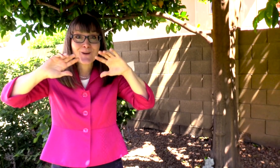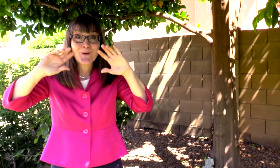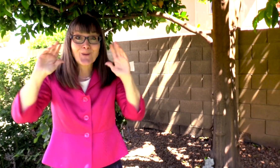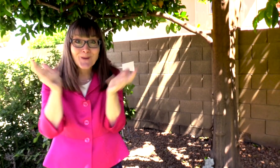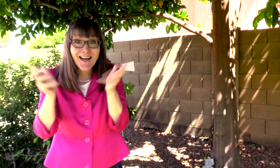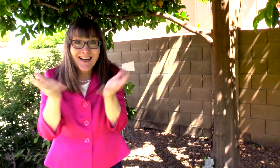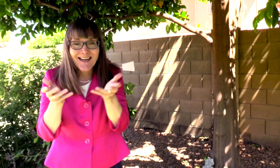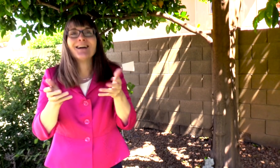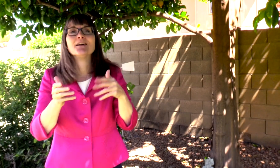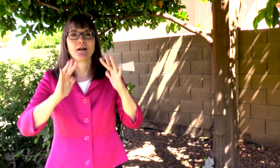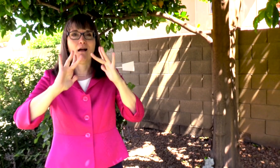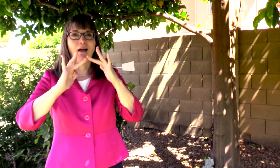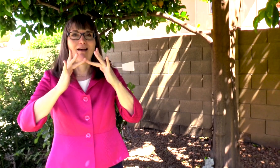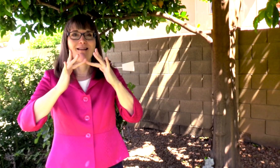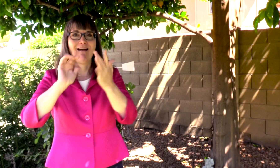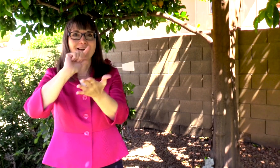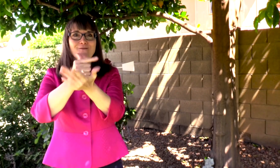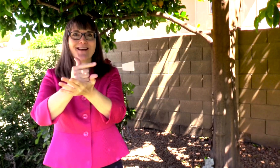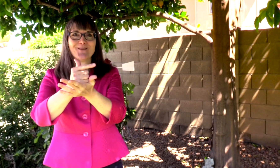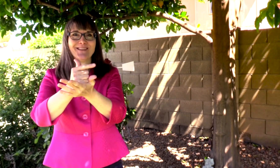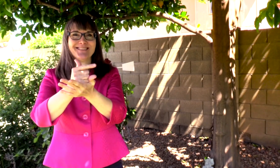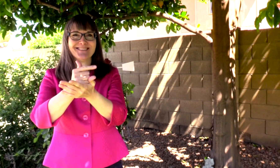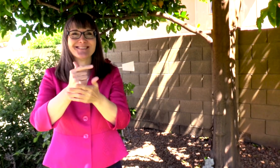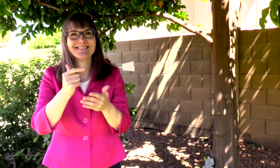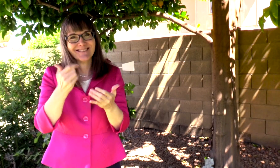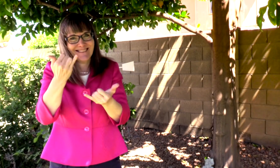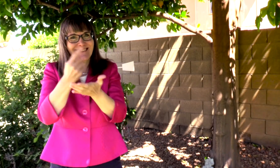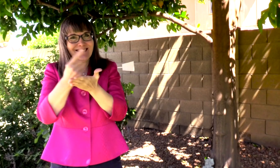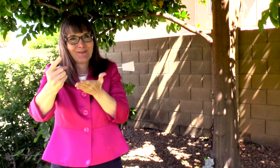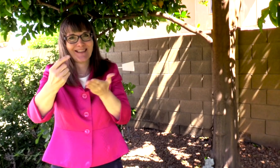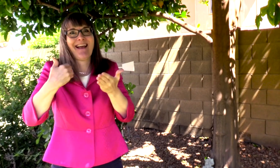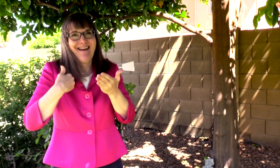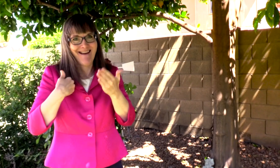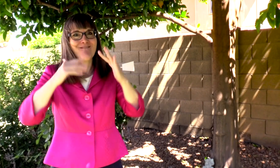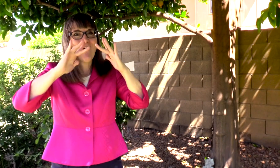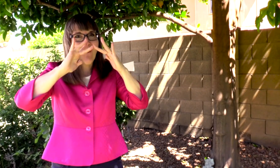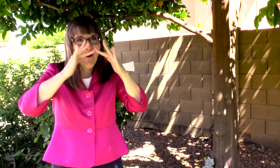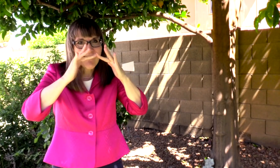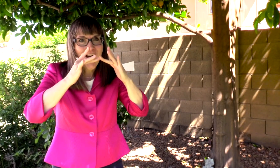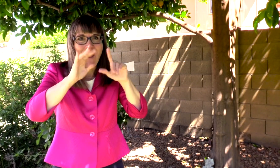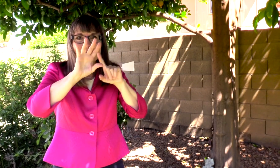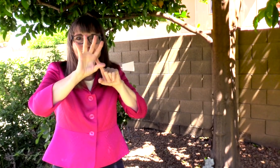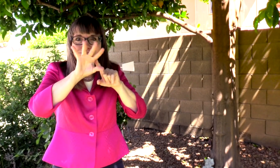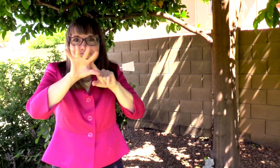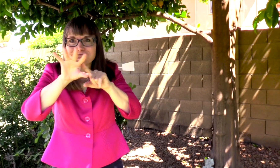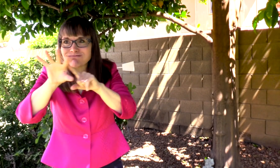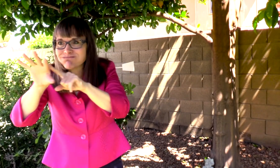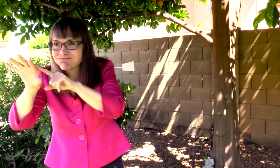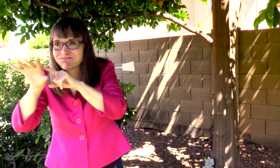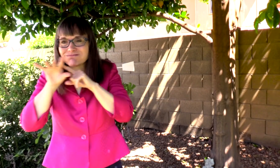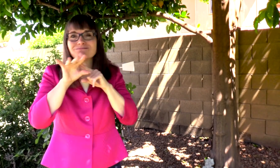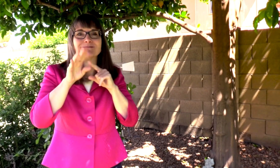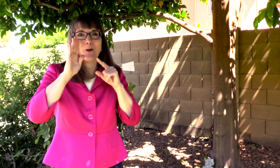ONLINE GRADUATION. THIS WEEK WE RECORDED EACH PART OF YOUR